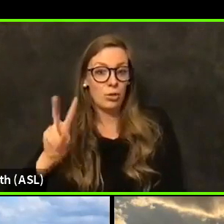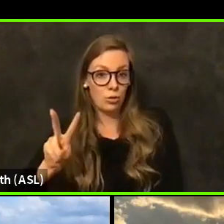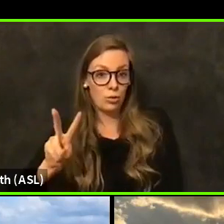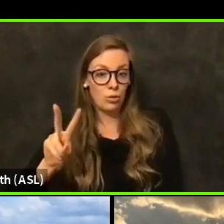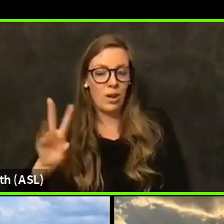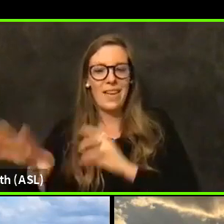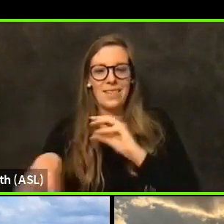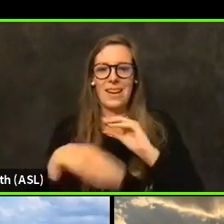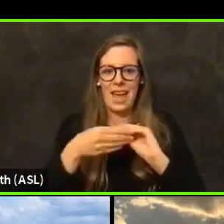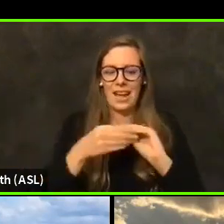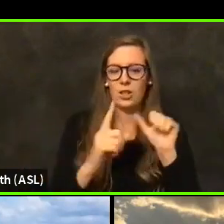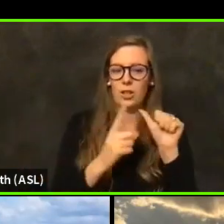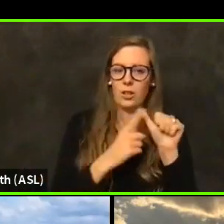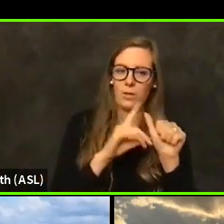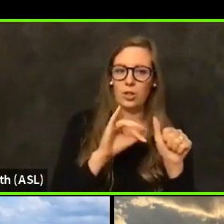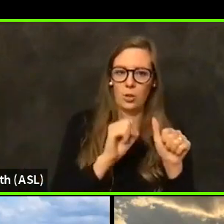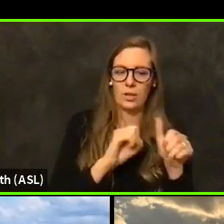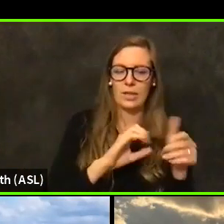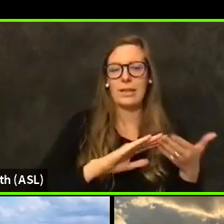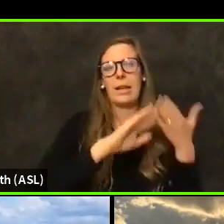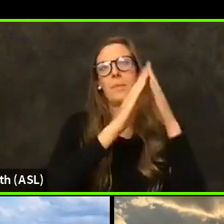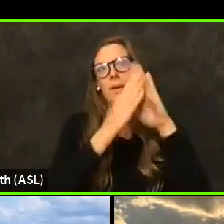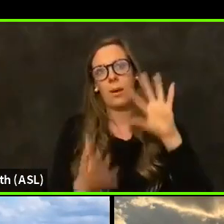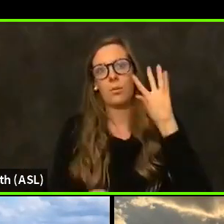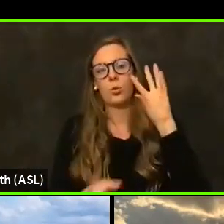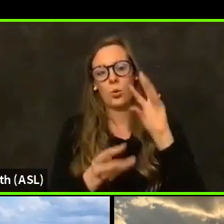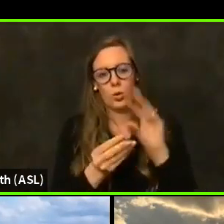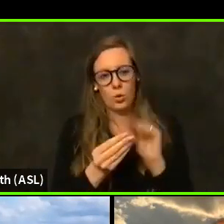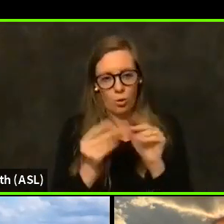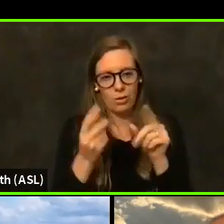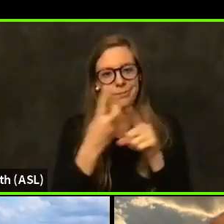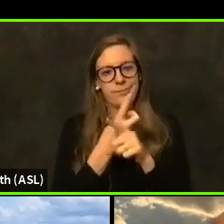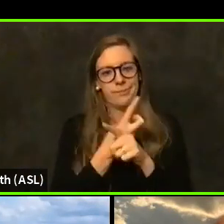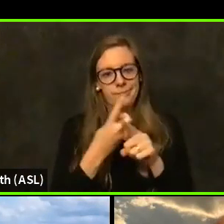first doses, then it does come to the total for the vaccines administered.